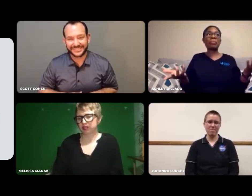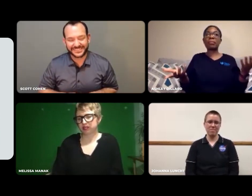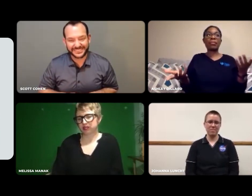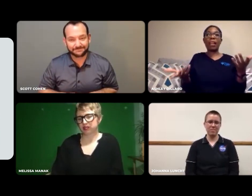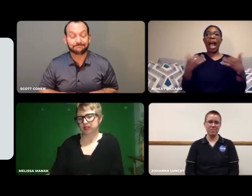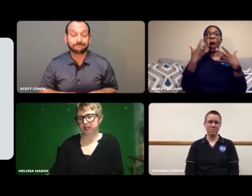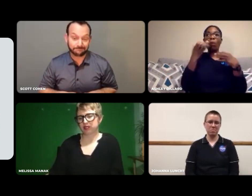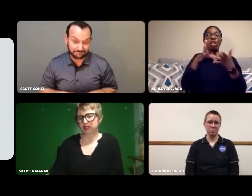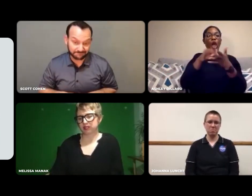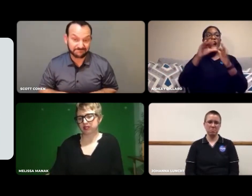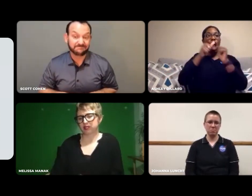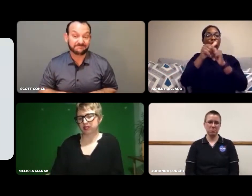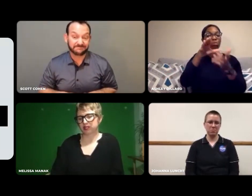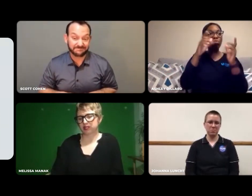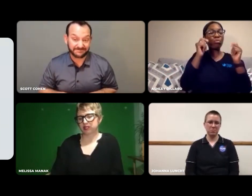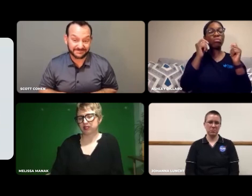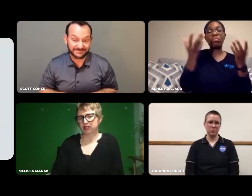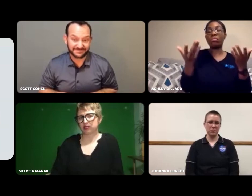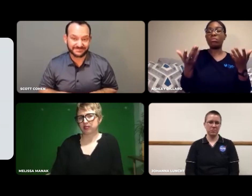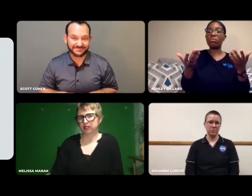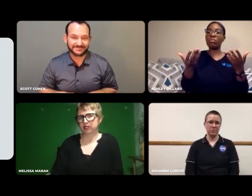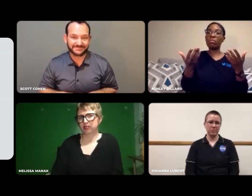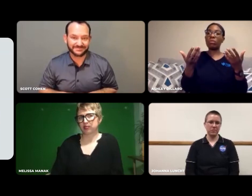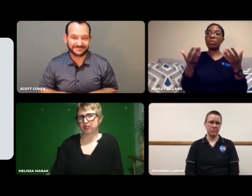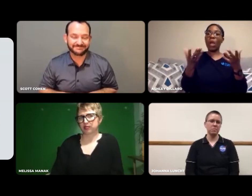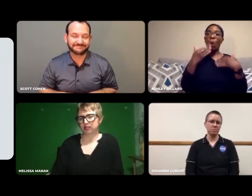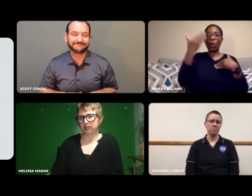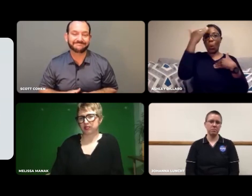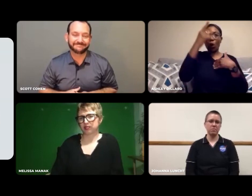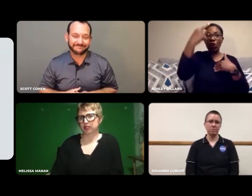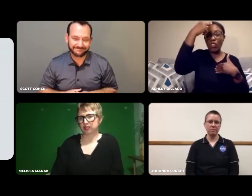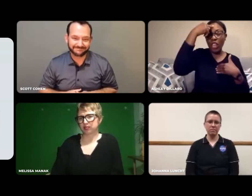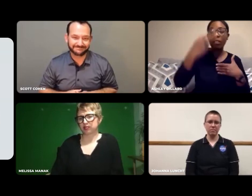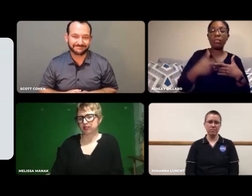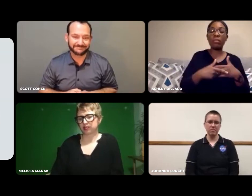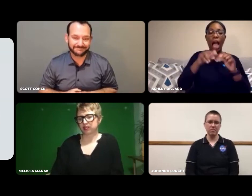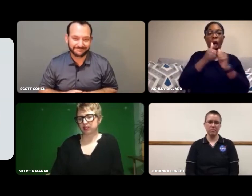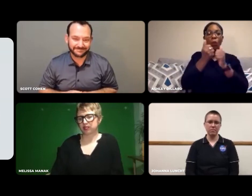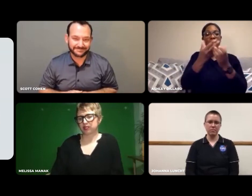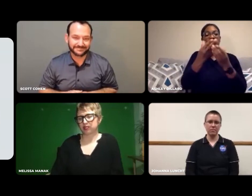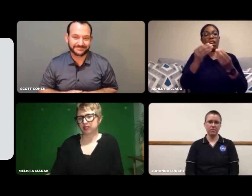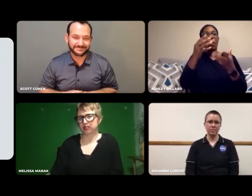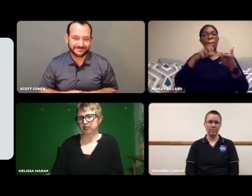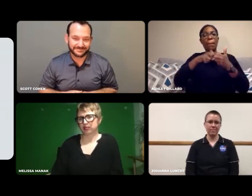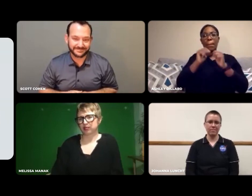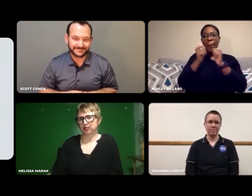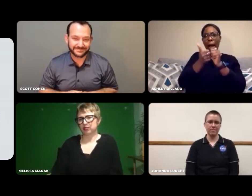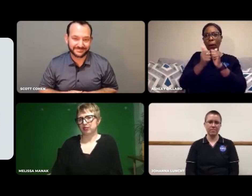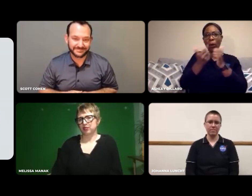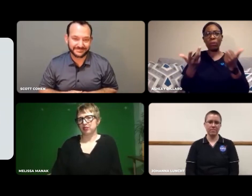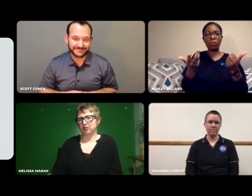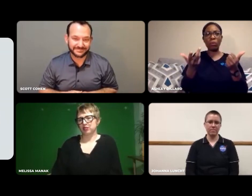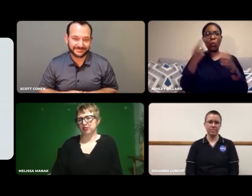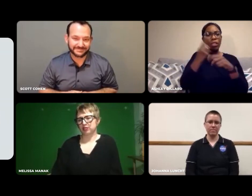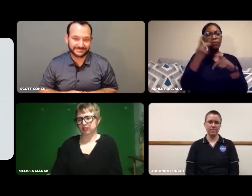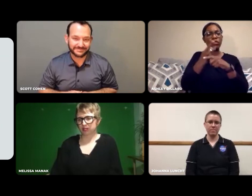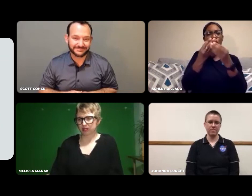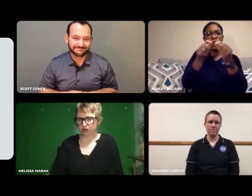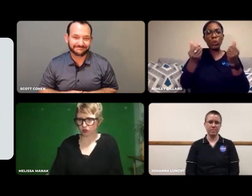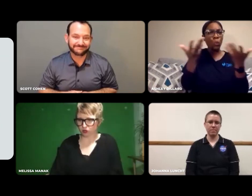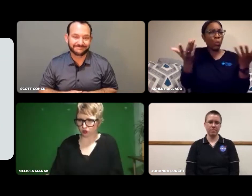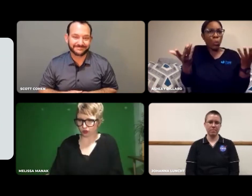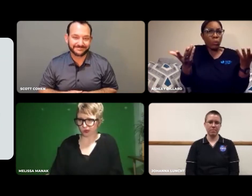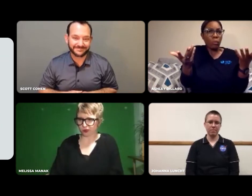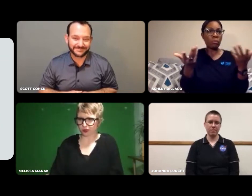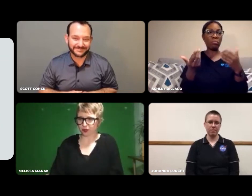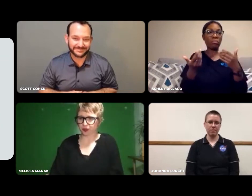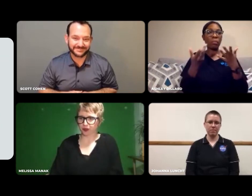But, I just want to know what you think and how you solve problems.